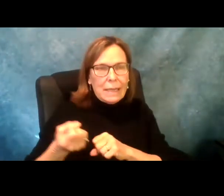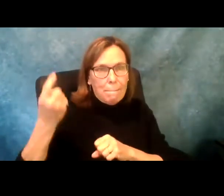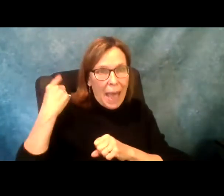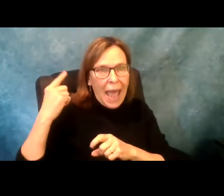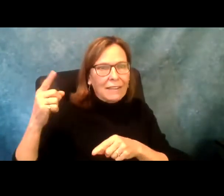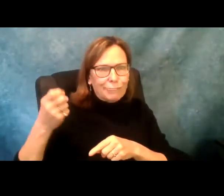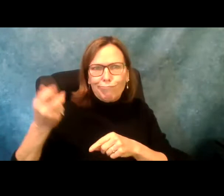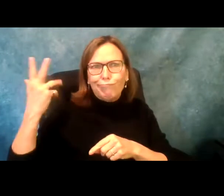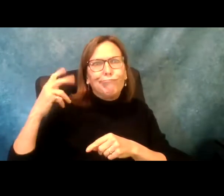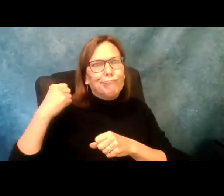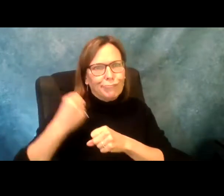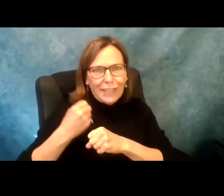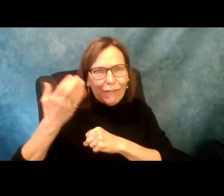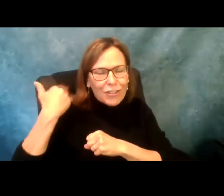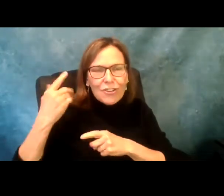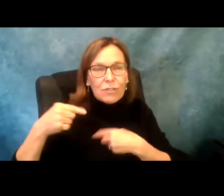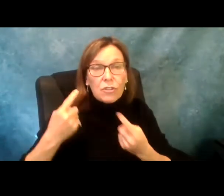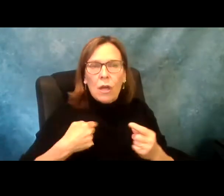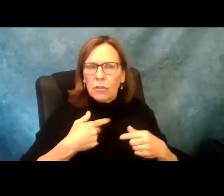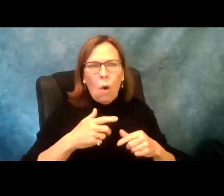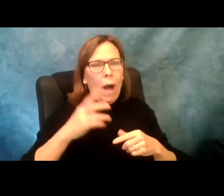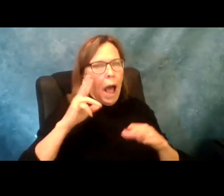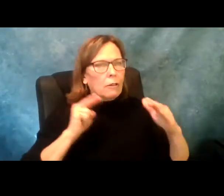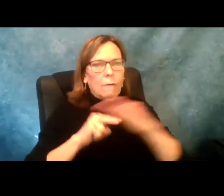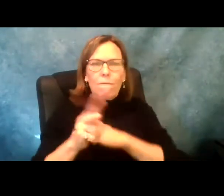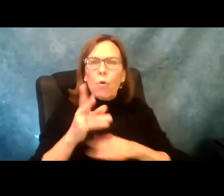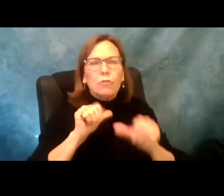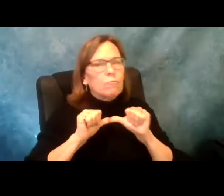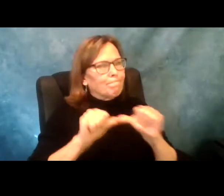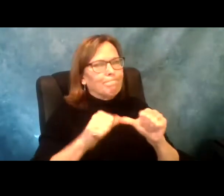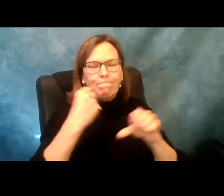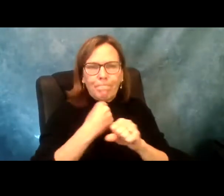right now since we have a much better budget than in years past. But I would say that I' m looking forward to